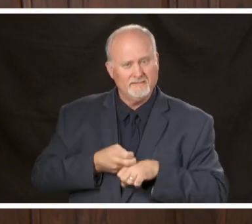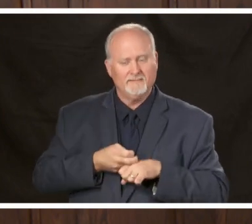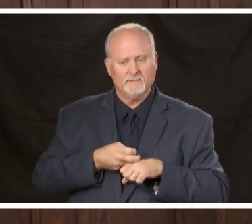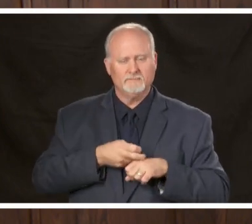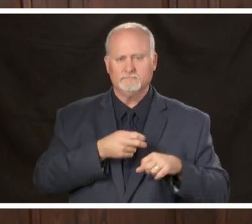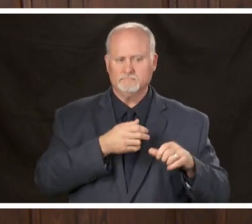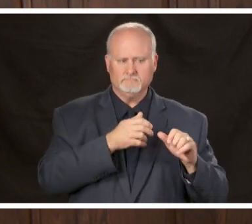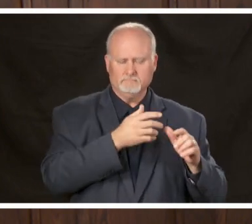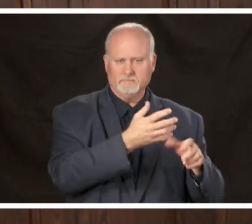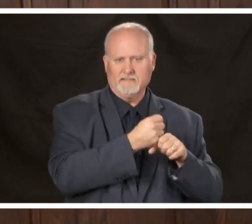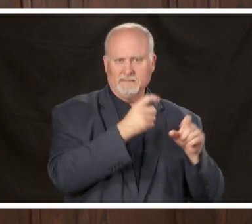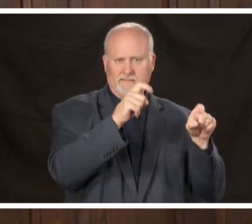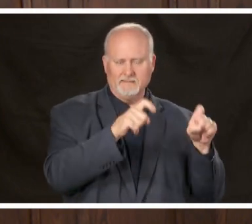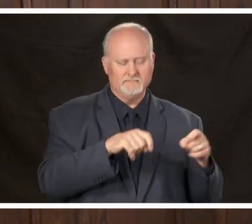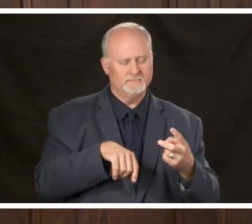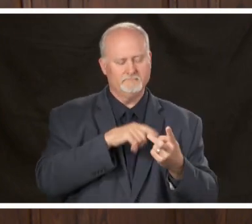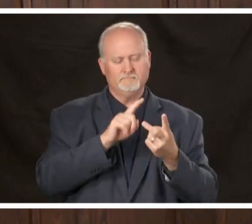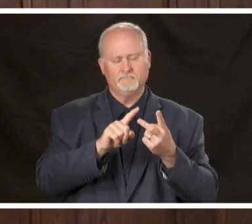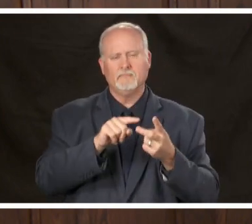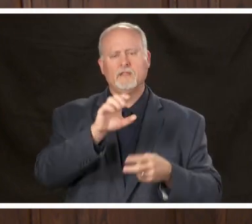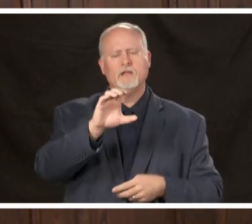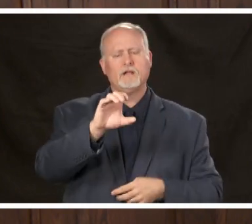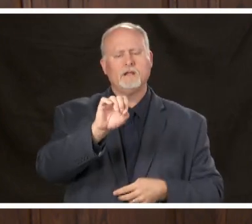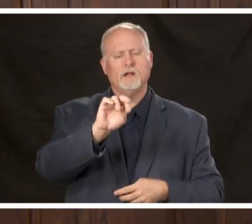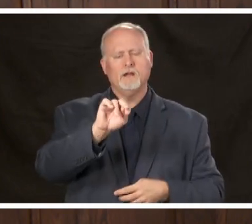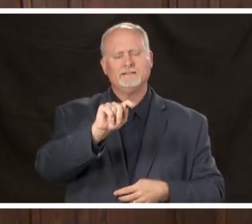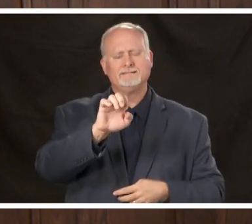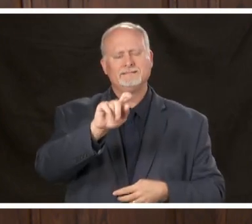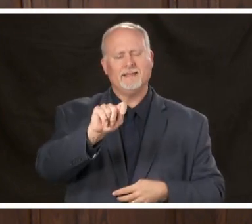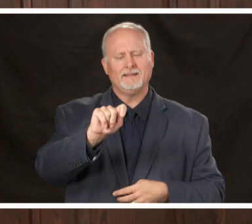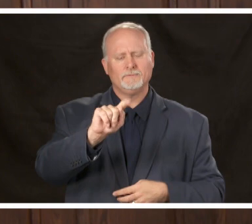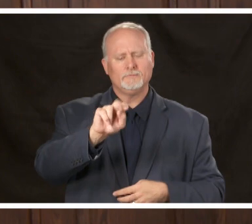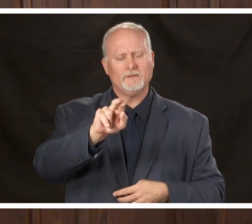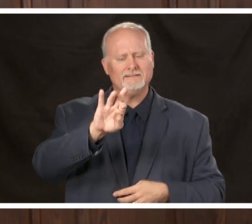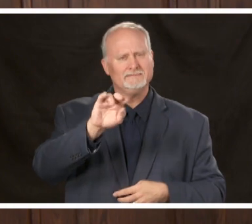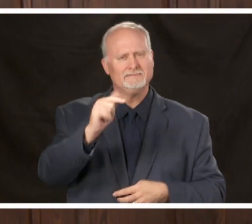making sure that we're able to ramp up our testing efforts for wherever we have